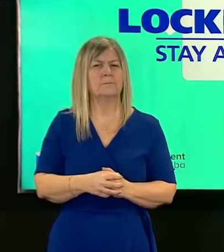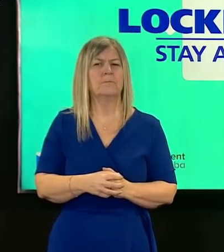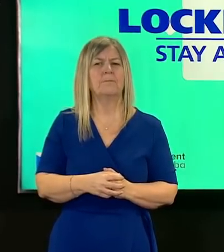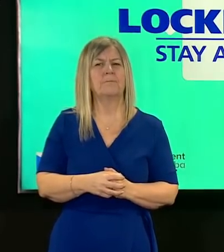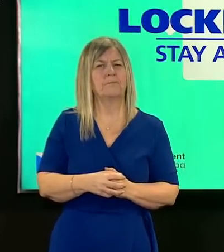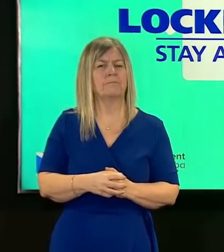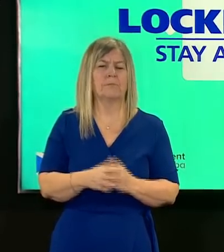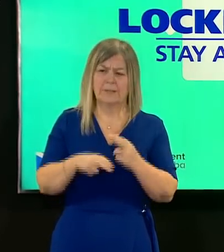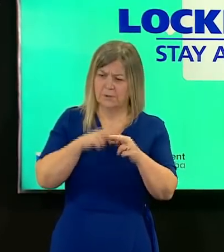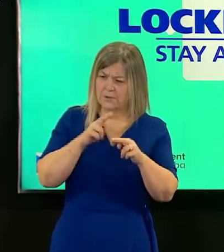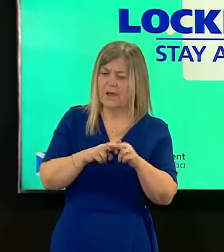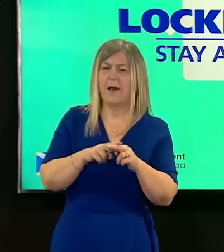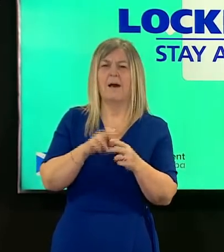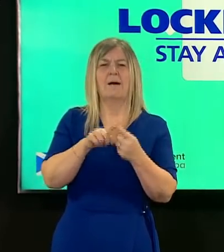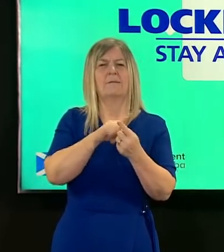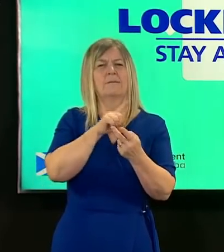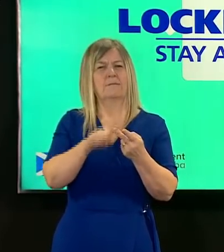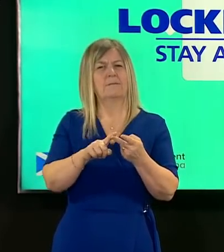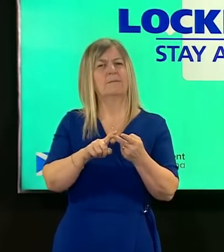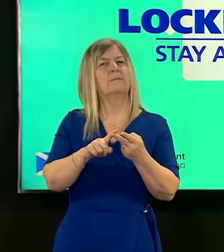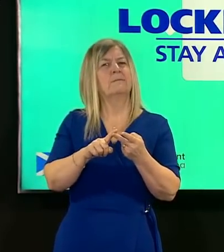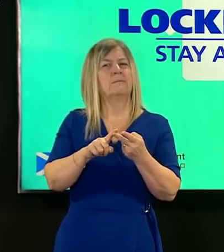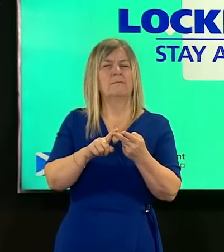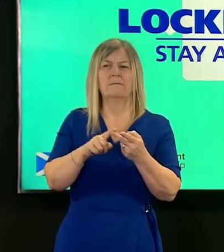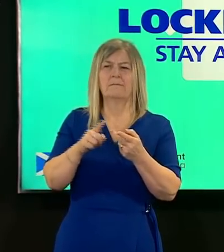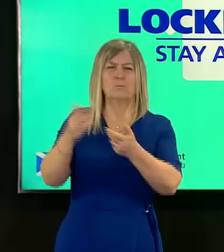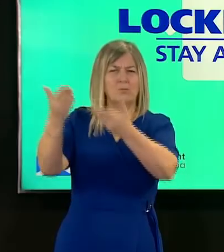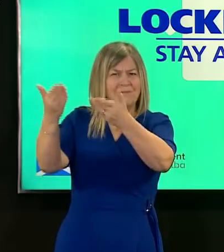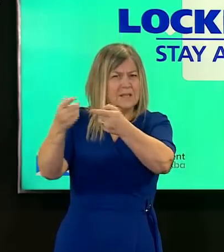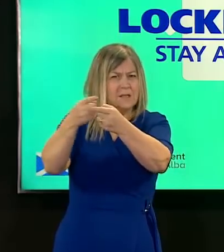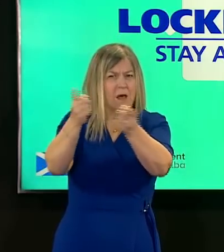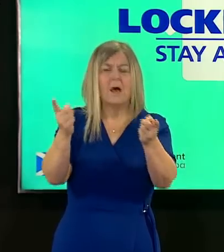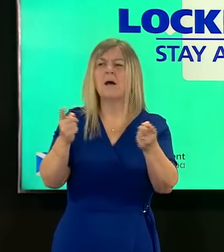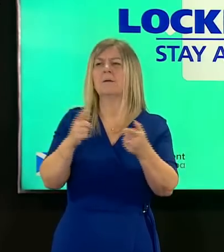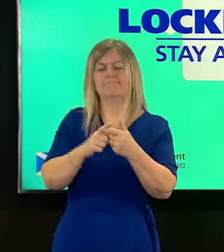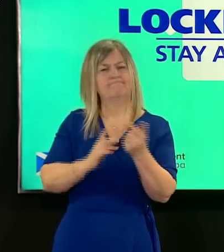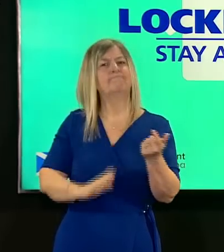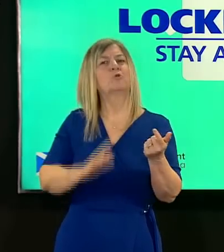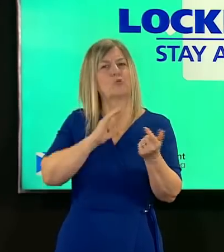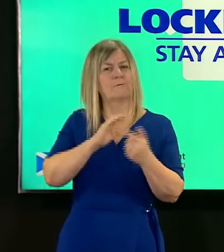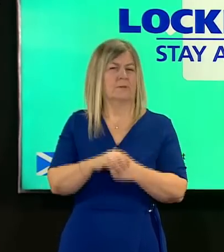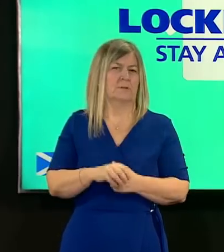are confident about what they're doing and the only exception would be a care home that has